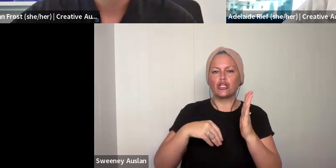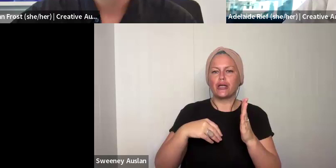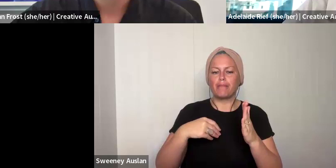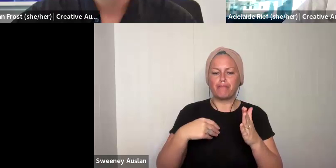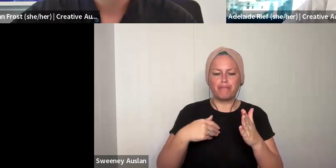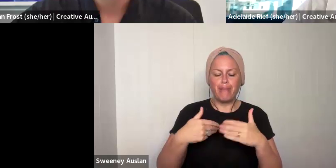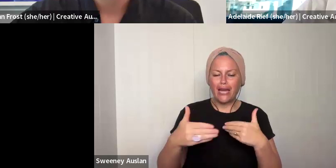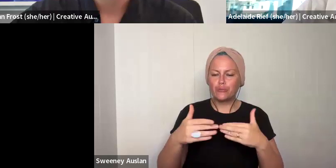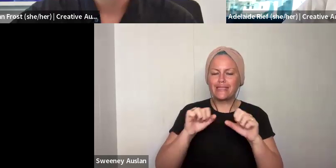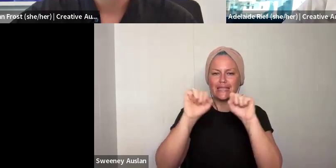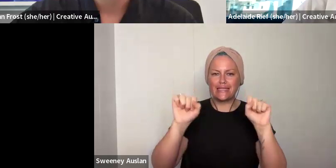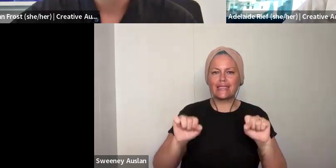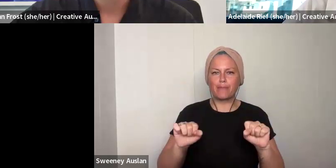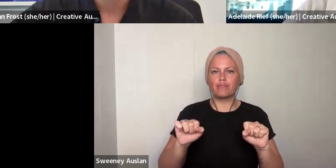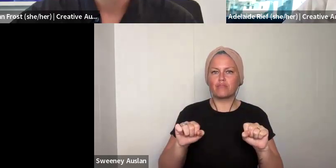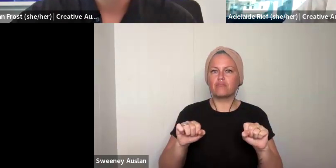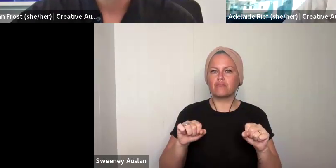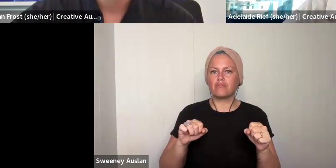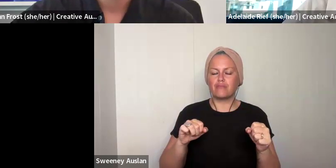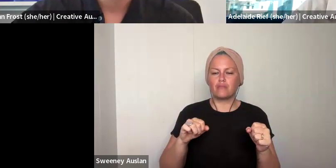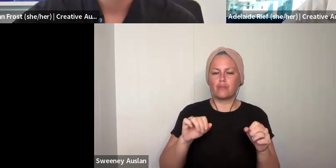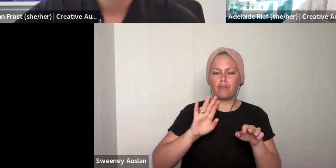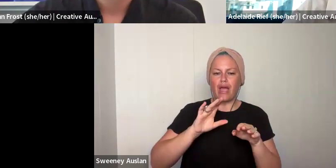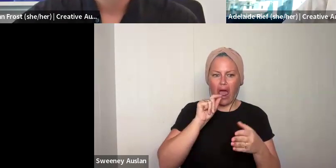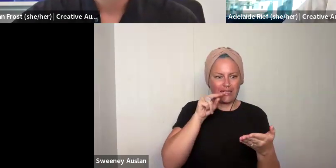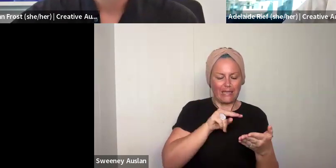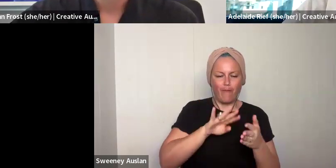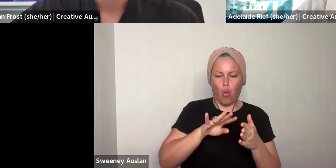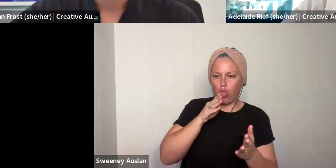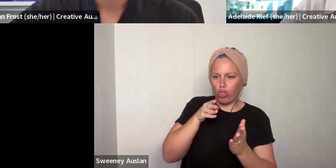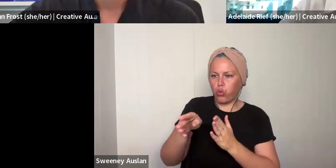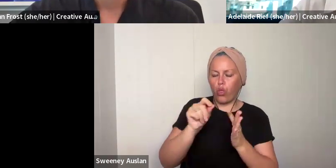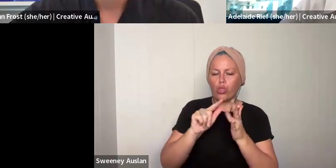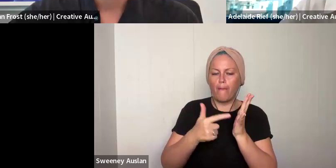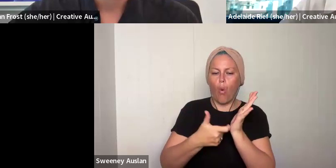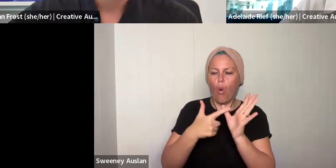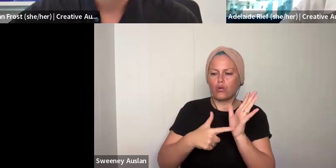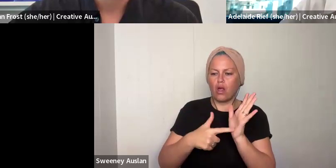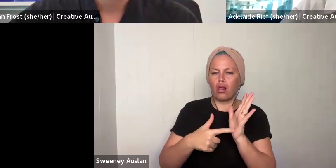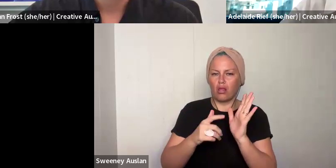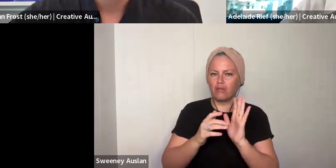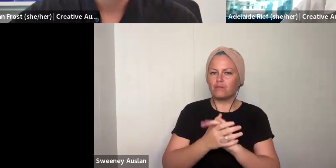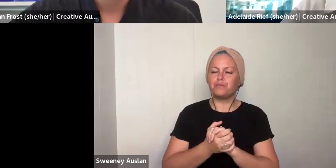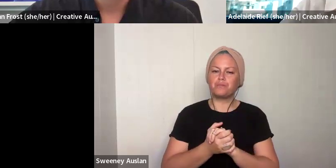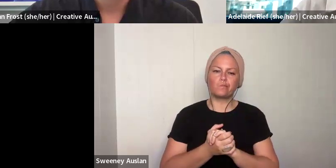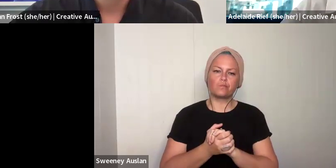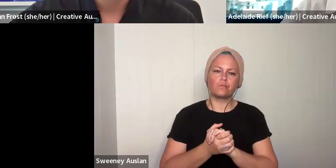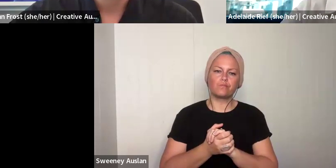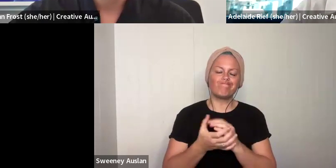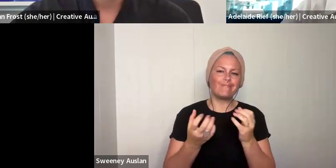I can start looking at the questions before needing to register in our application management system? And go in through that portal. So,